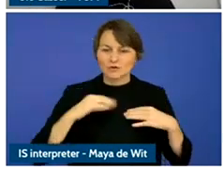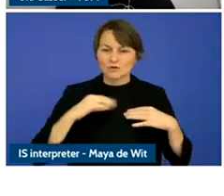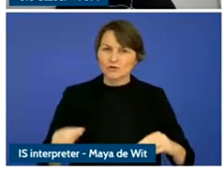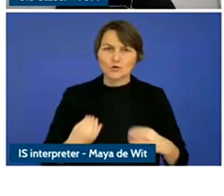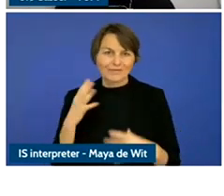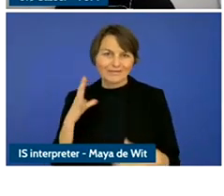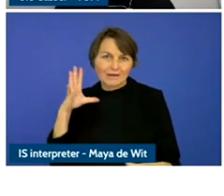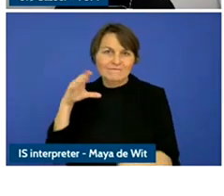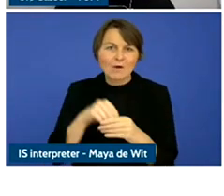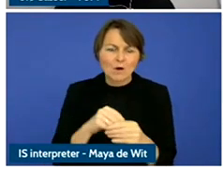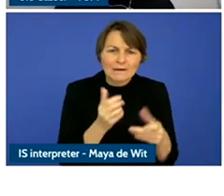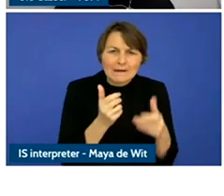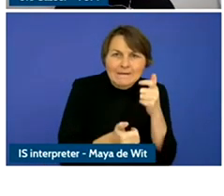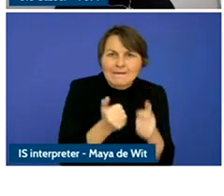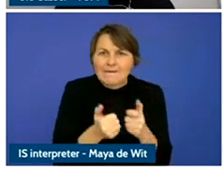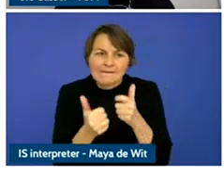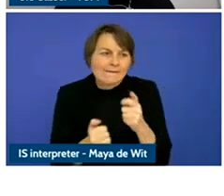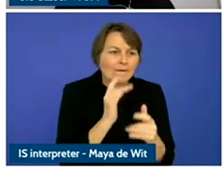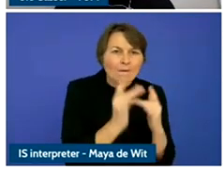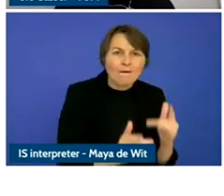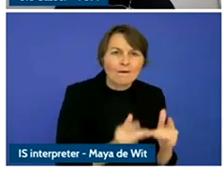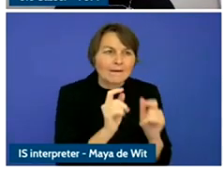how they interact online and access the Internet.